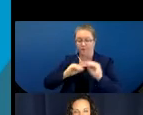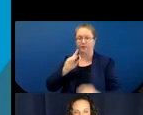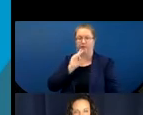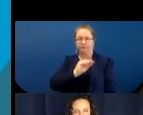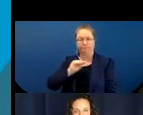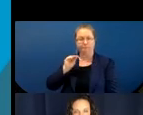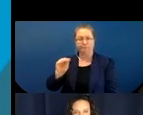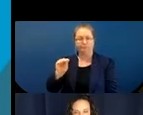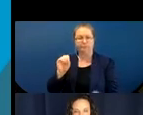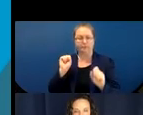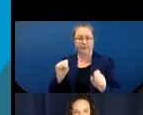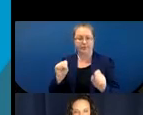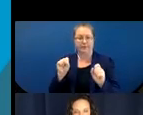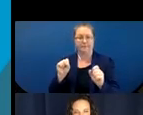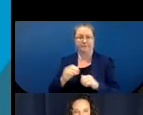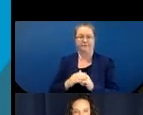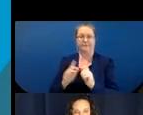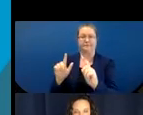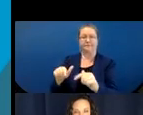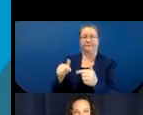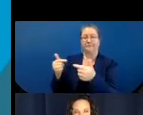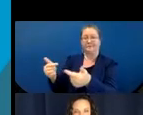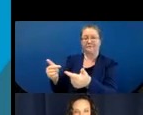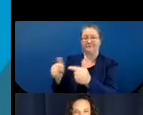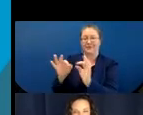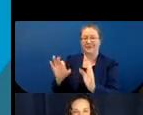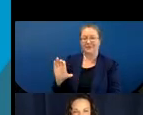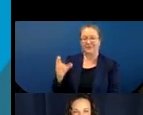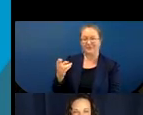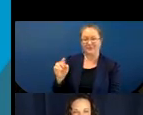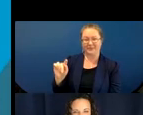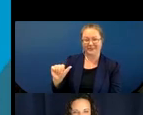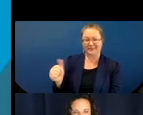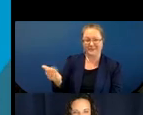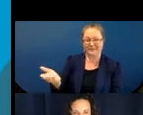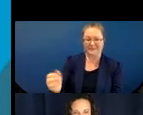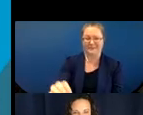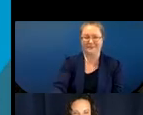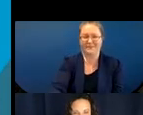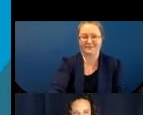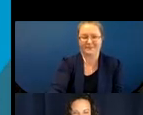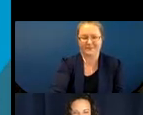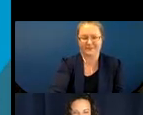And then at the bottom here, where we have stand / inanimate referent, that corner, we